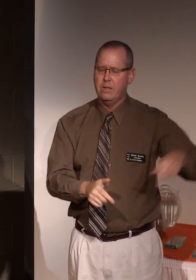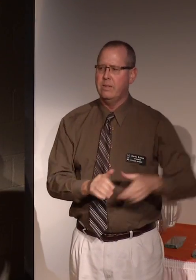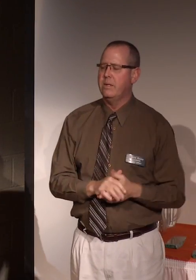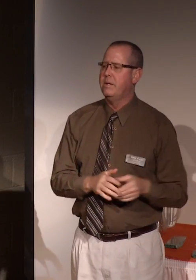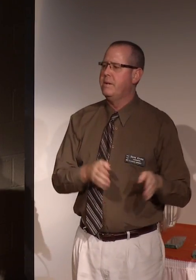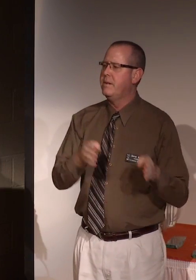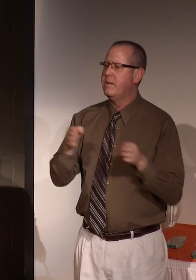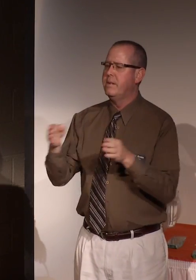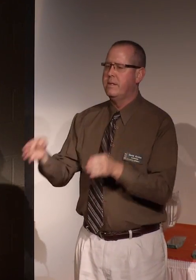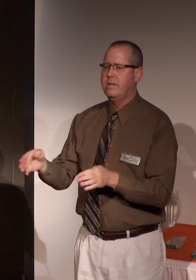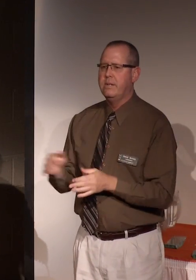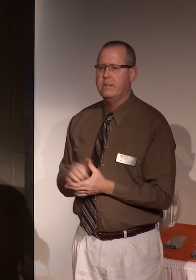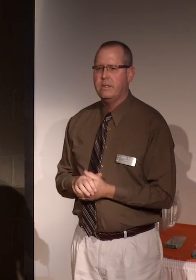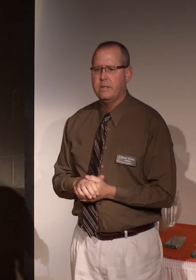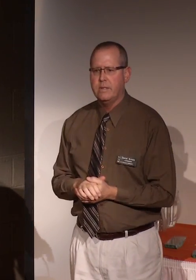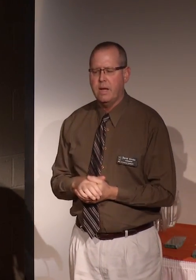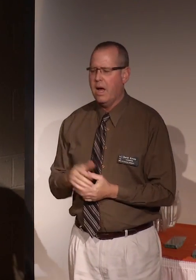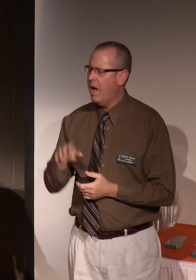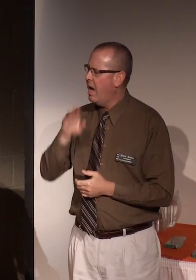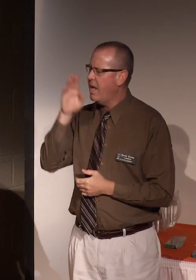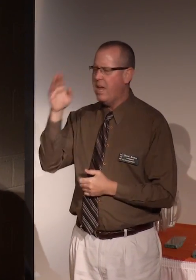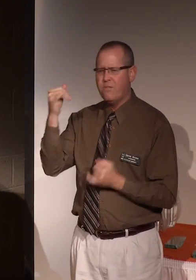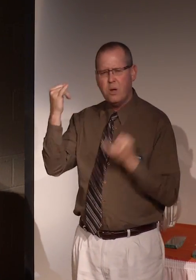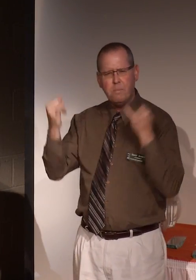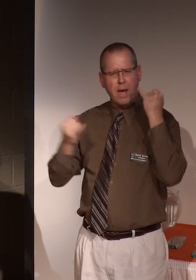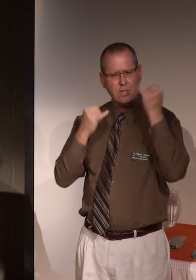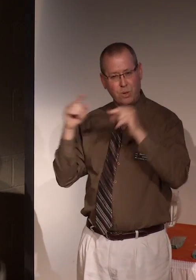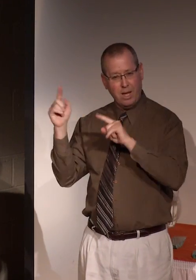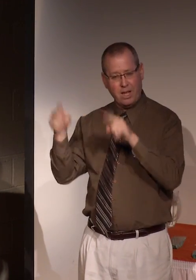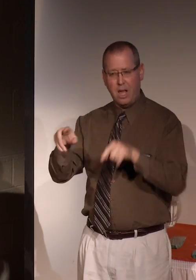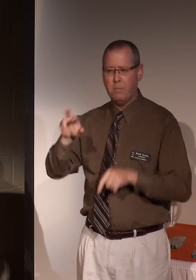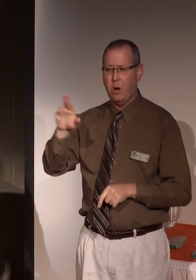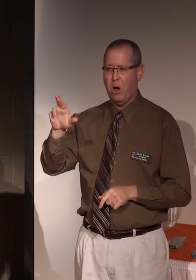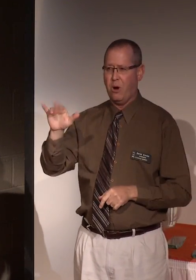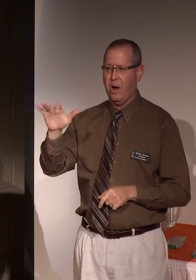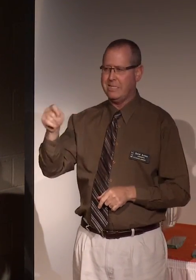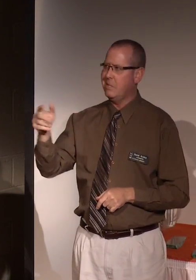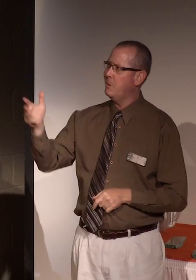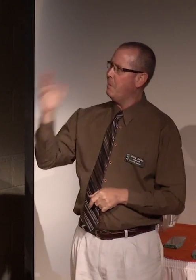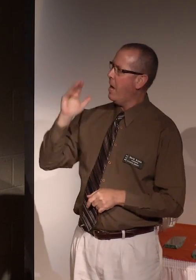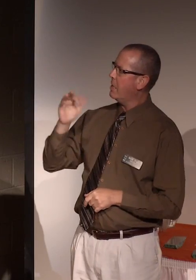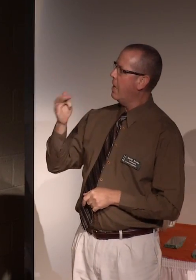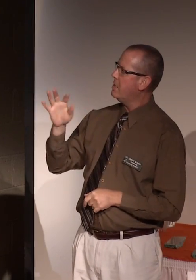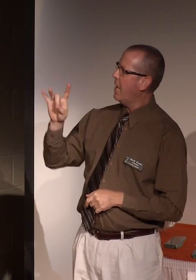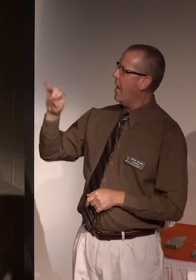I never imagined when I attended RIT back in the mid-'80s to